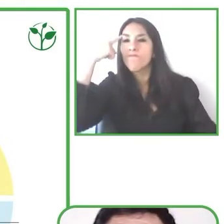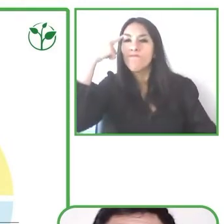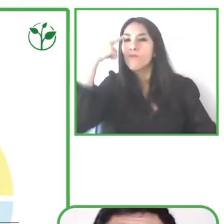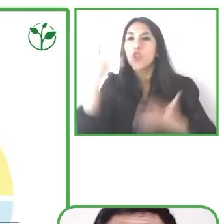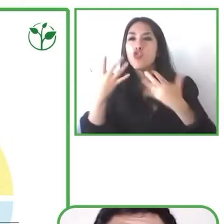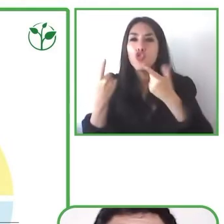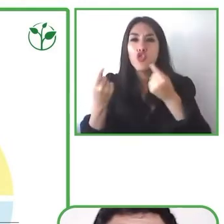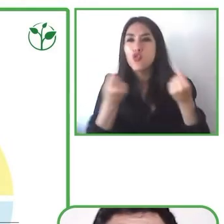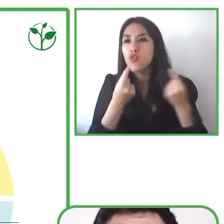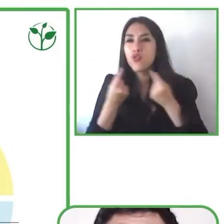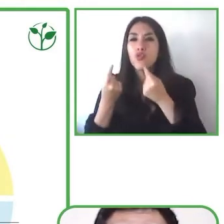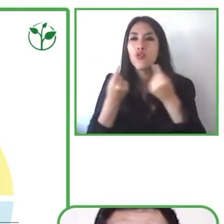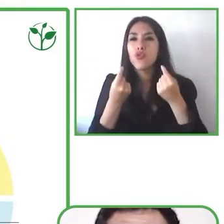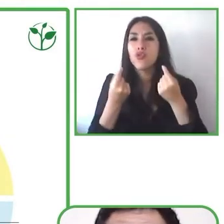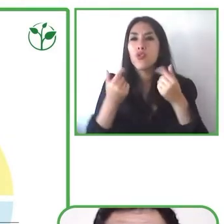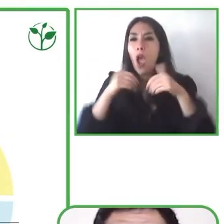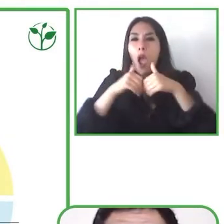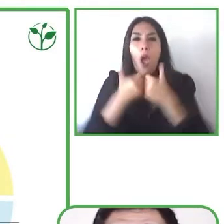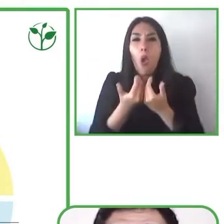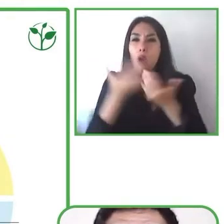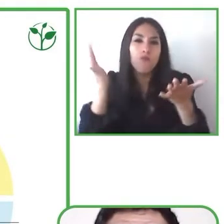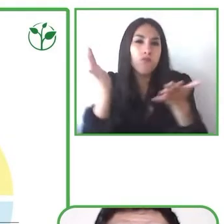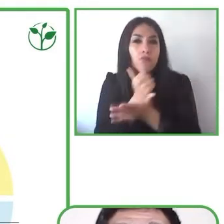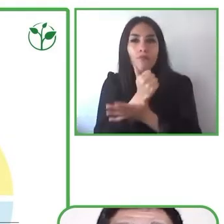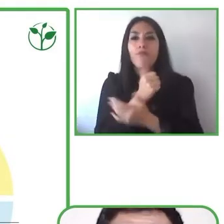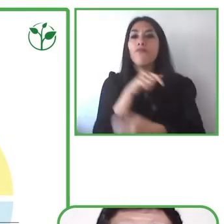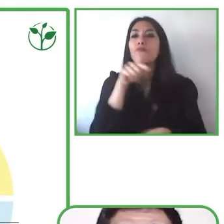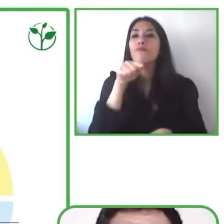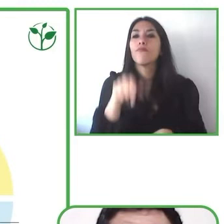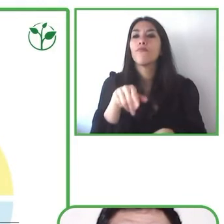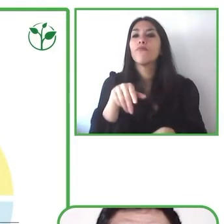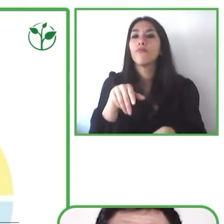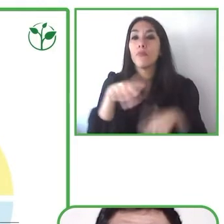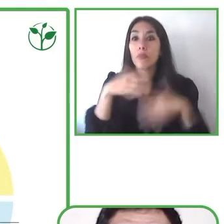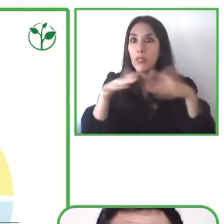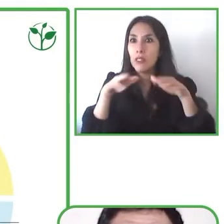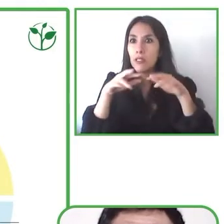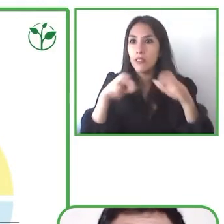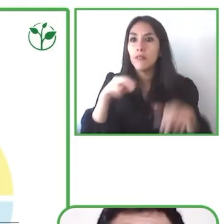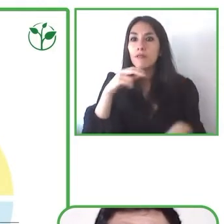technology, and you understand that the technological model allows us to have a